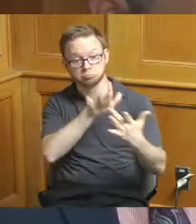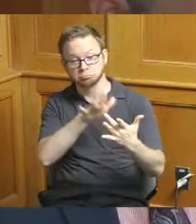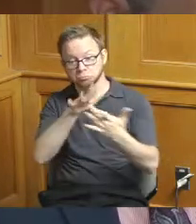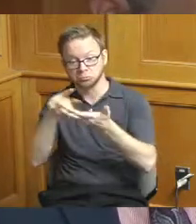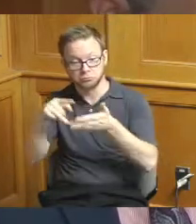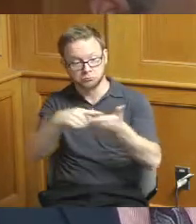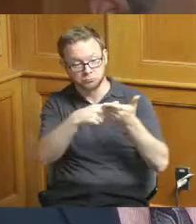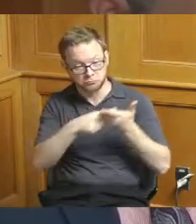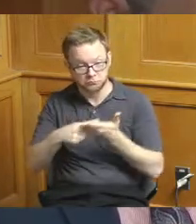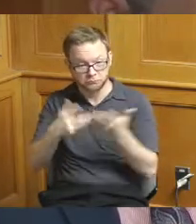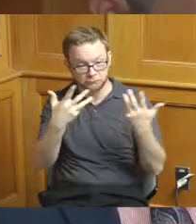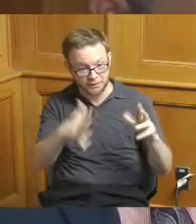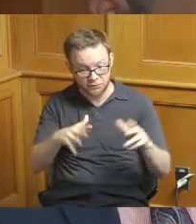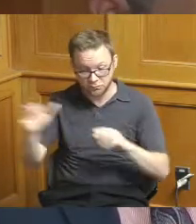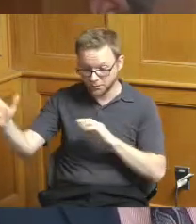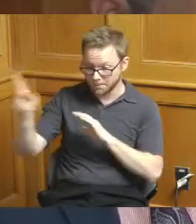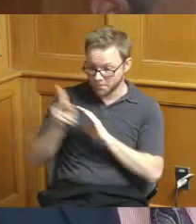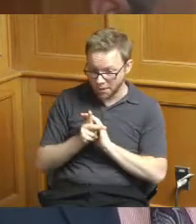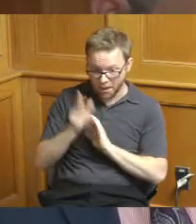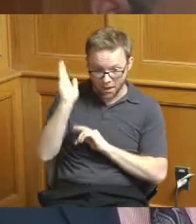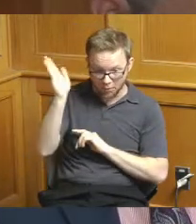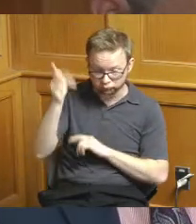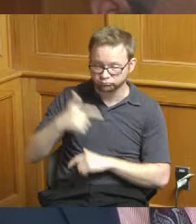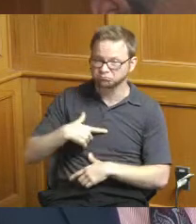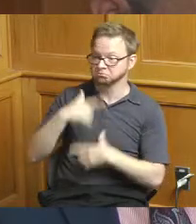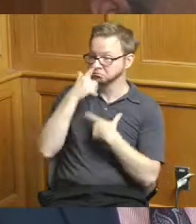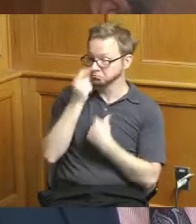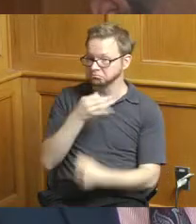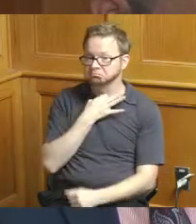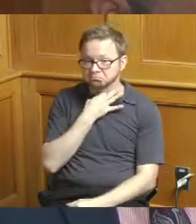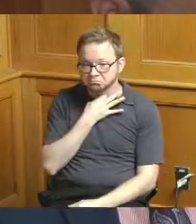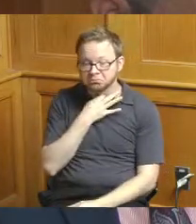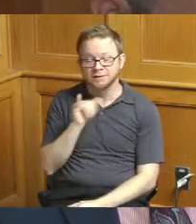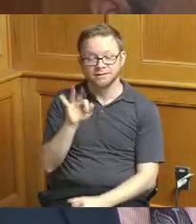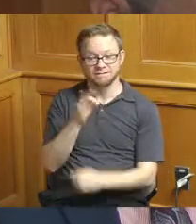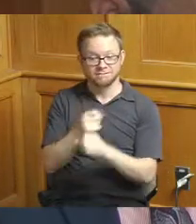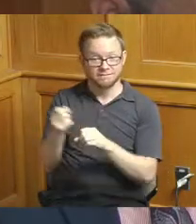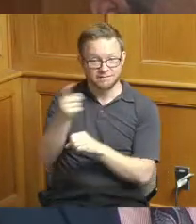the context of the budget but if we're going to fund this again it'll be a matter of how much